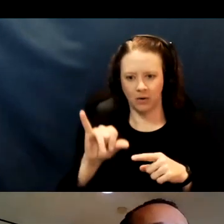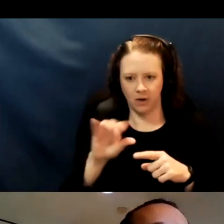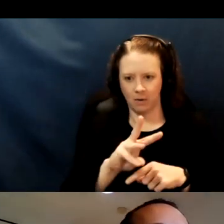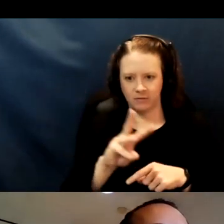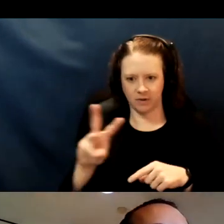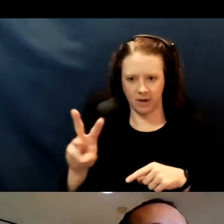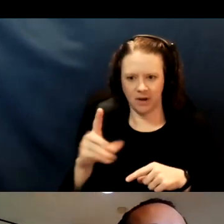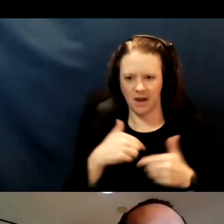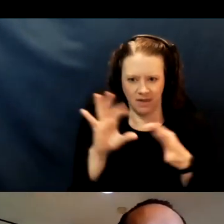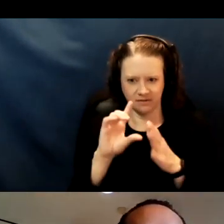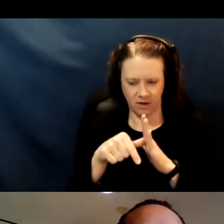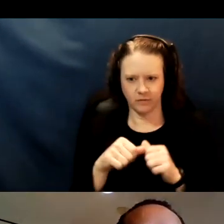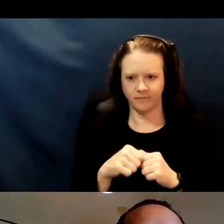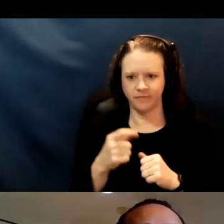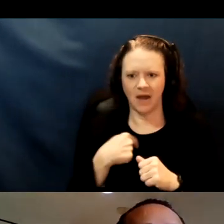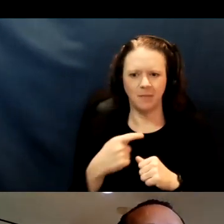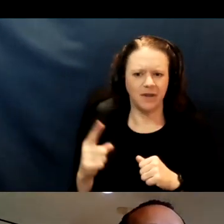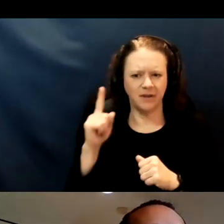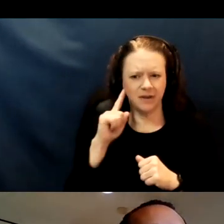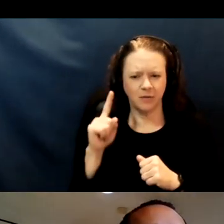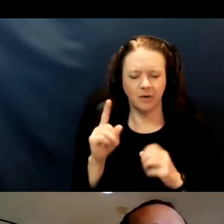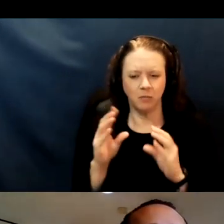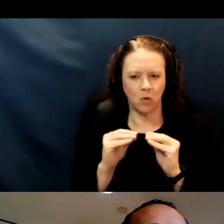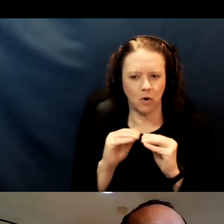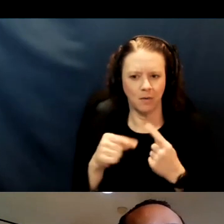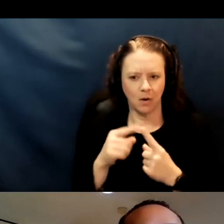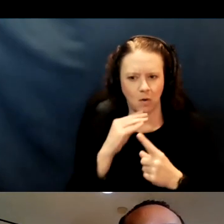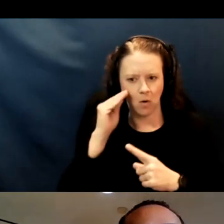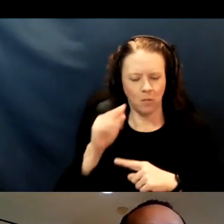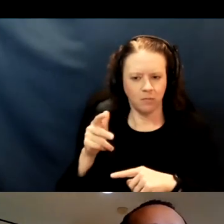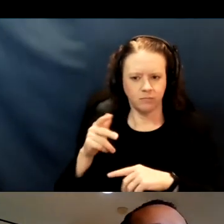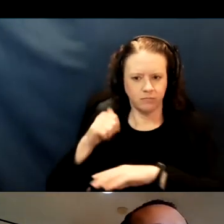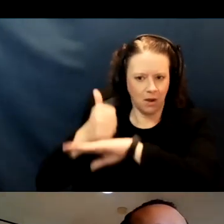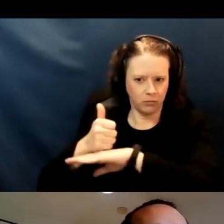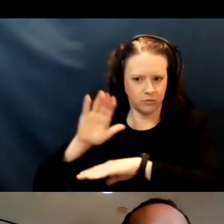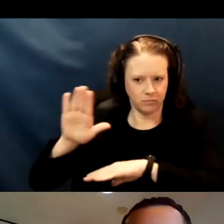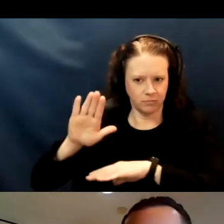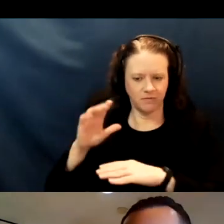about what I've been hearing from other counties about homebound vaccinations. But this just gives you a sense of where,